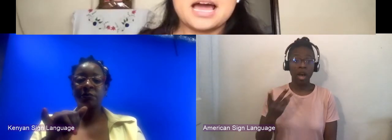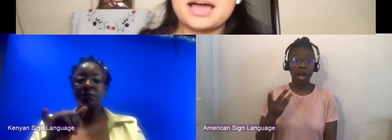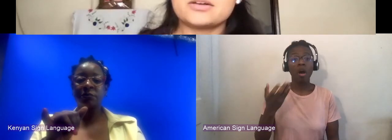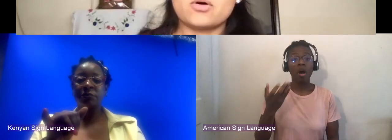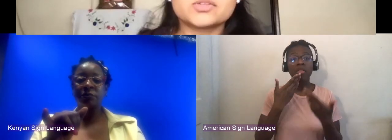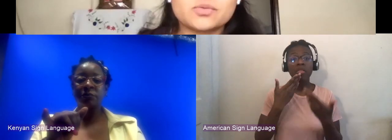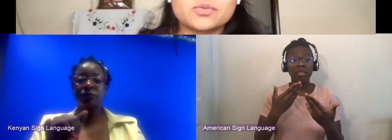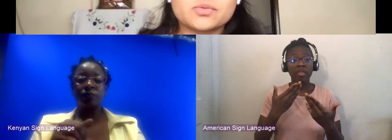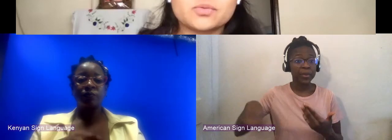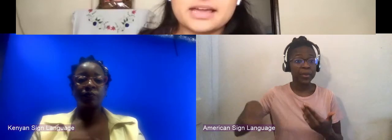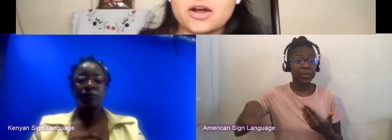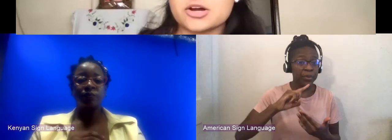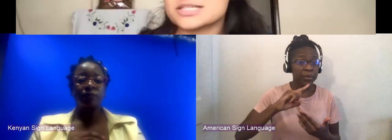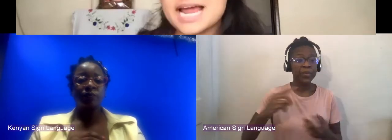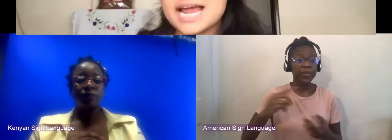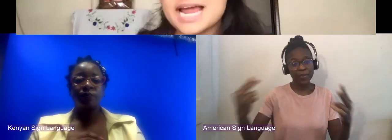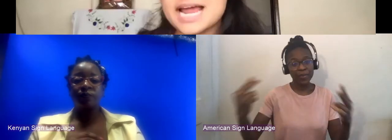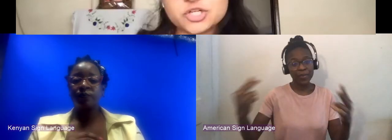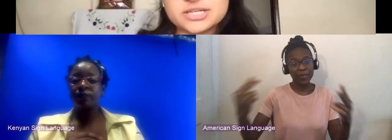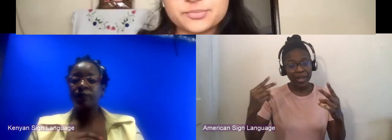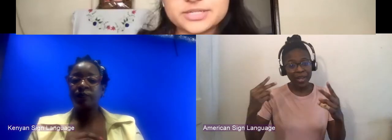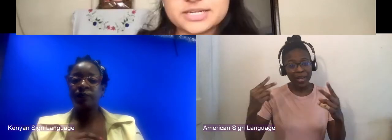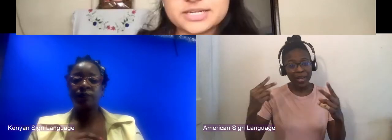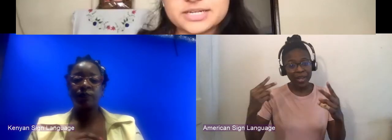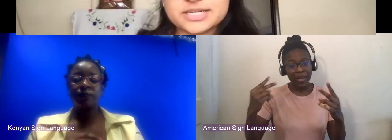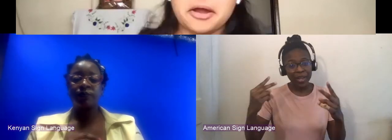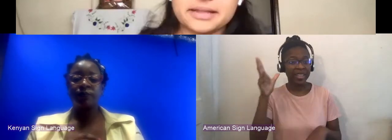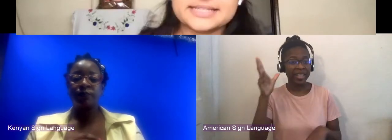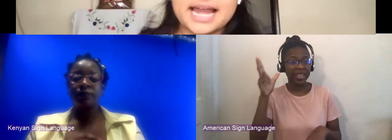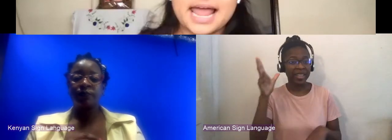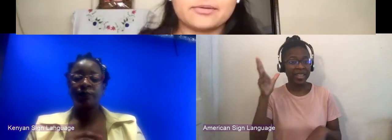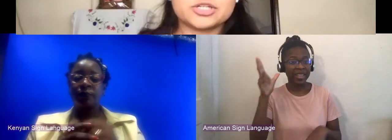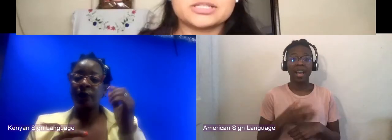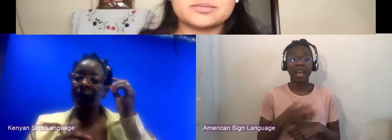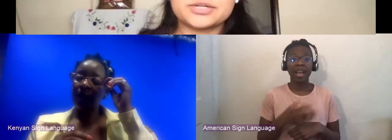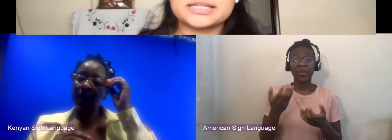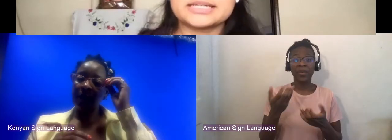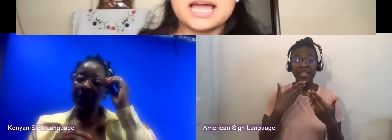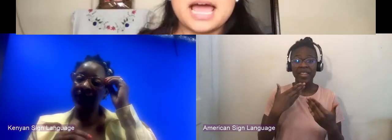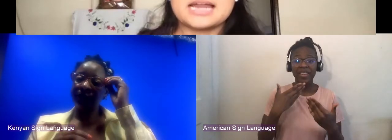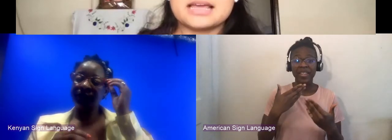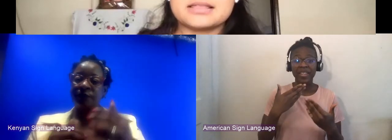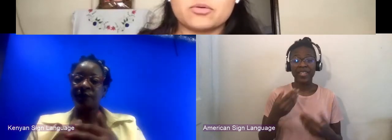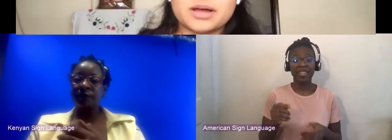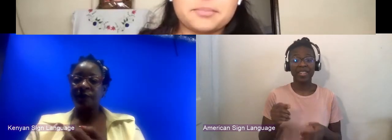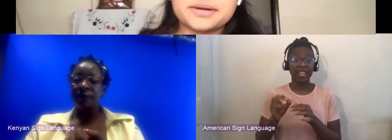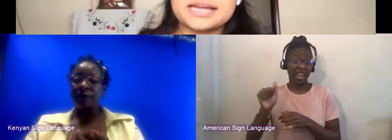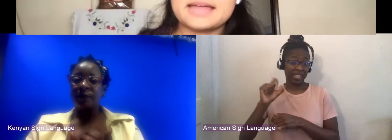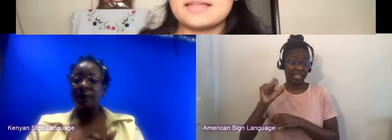and also want to thank our sign language interpreters our American sign language interpreter and the whole company.